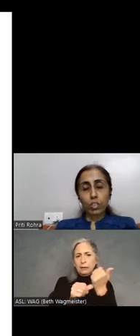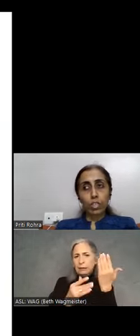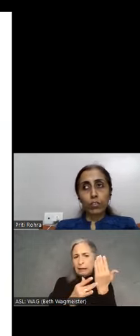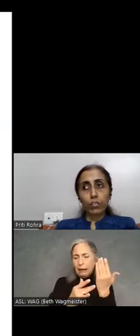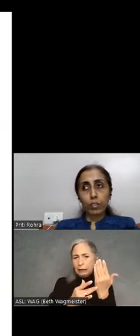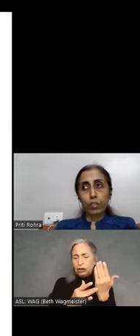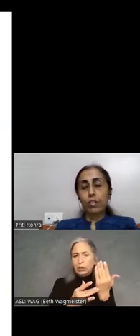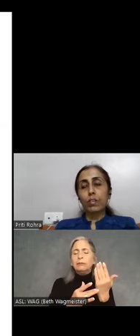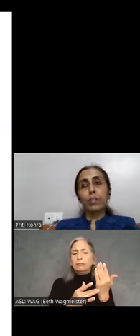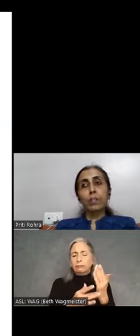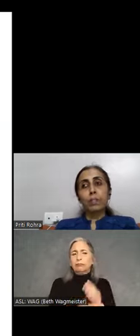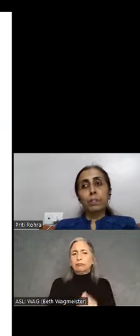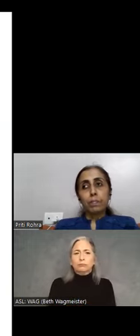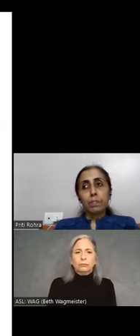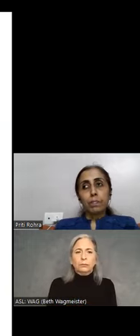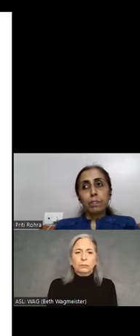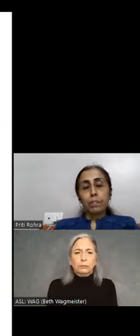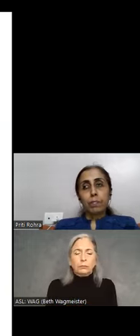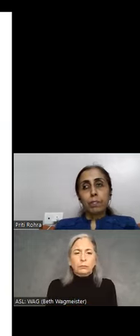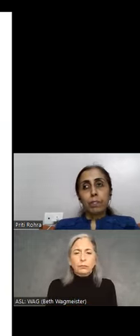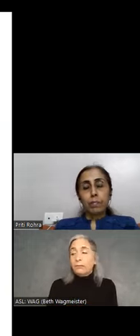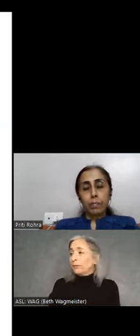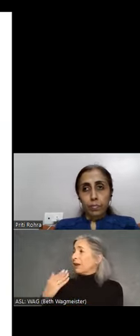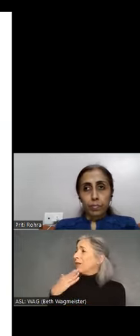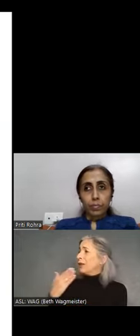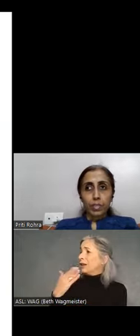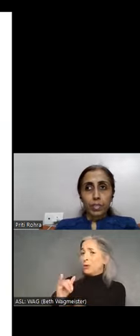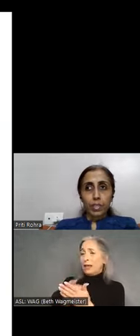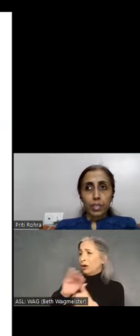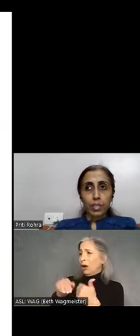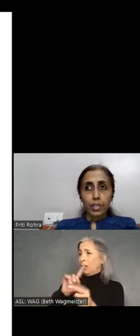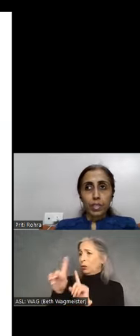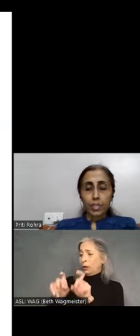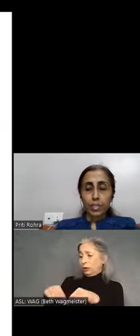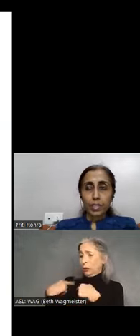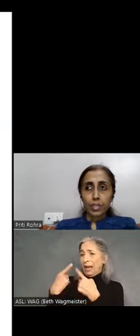Thank you that's all the questions we have at the moment. Just